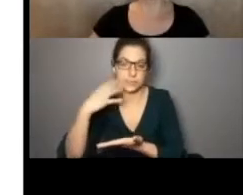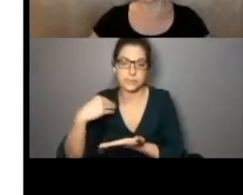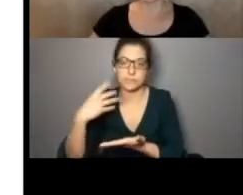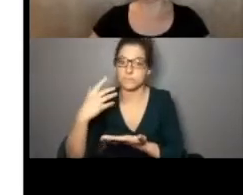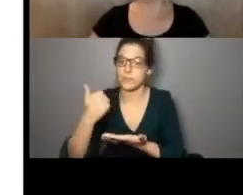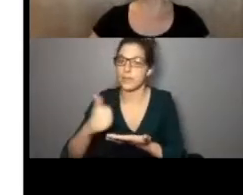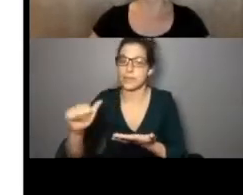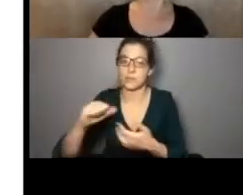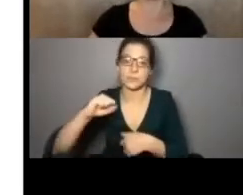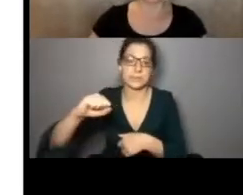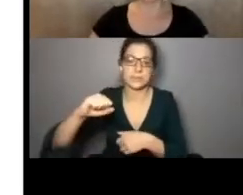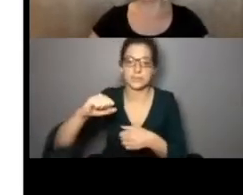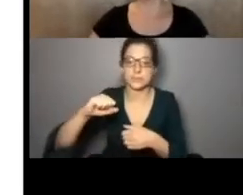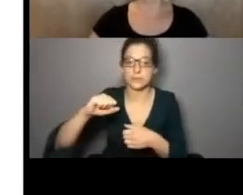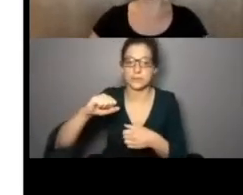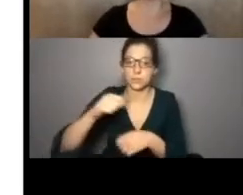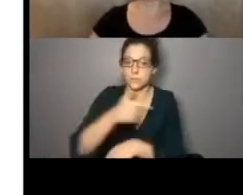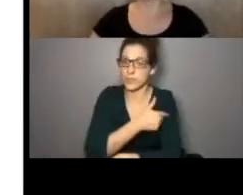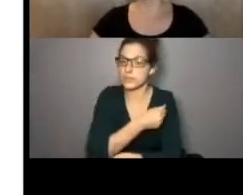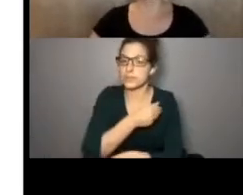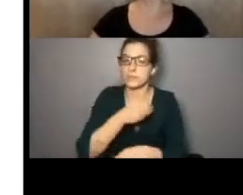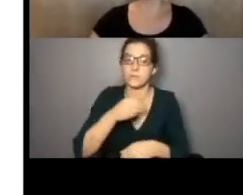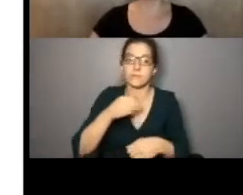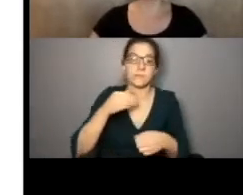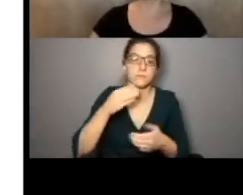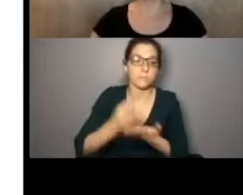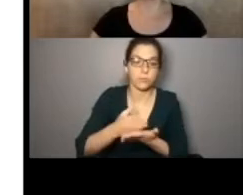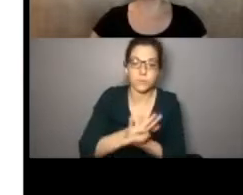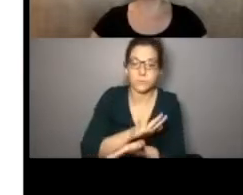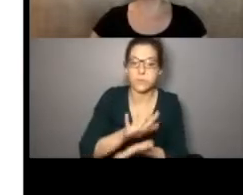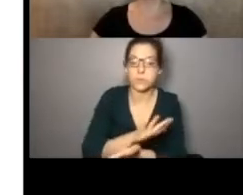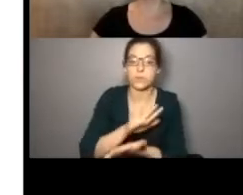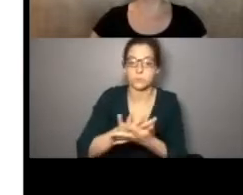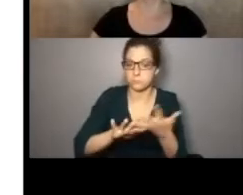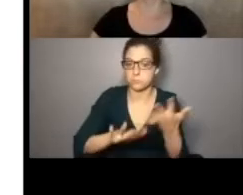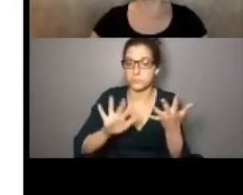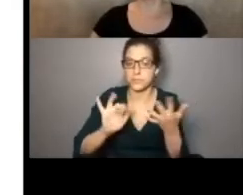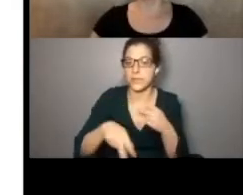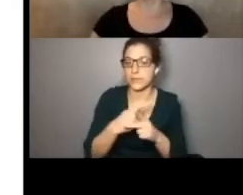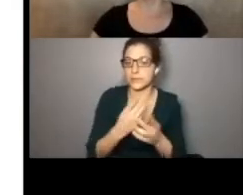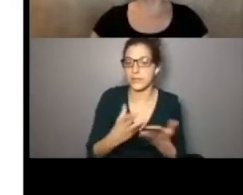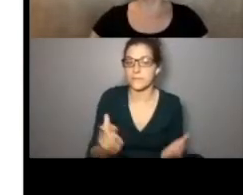conflict resolution videos which are helpful should you encounter any resistance to vaccine